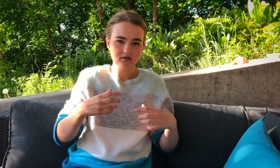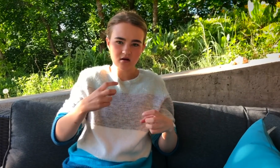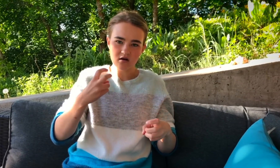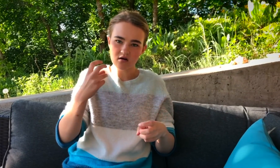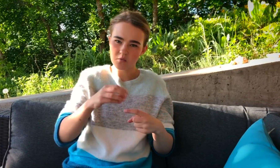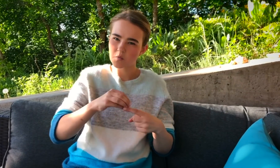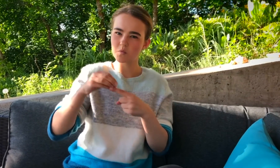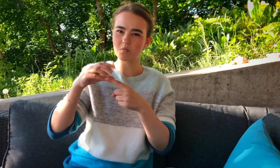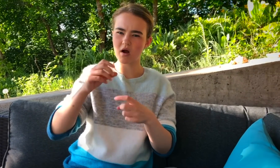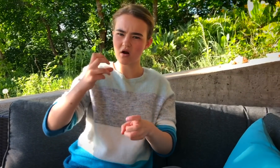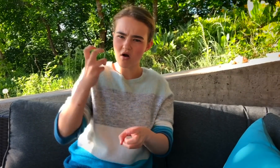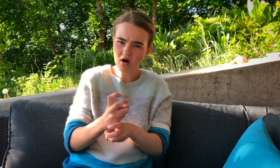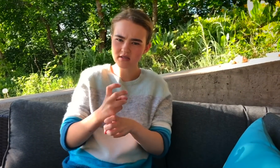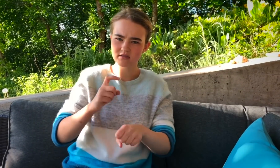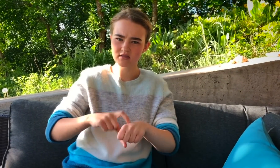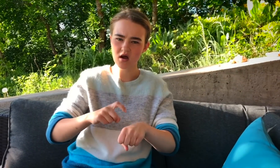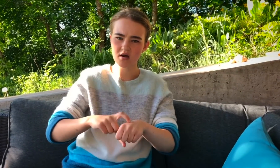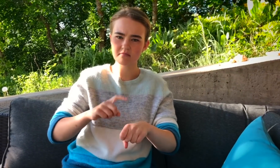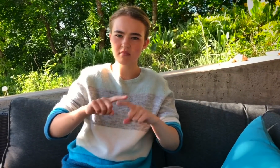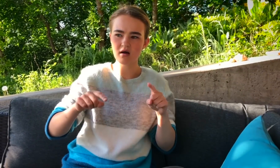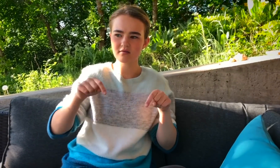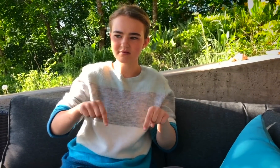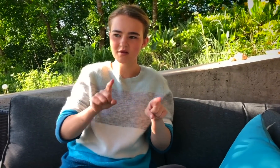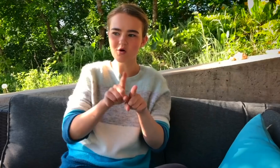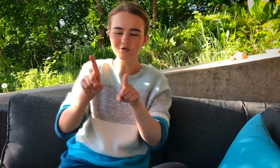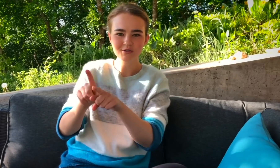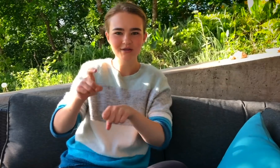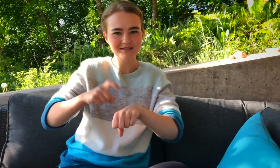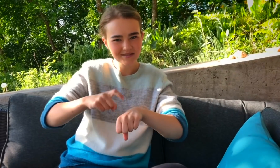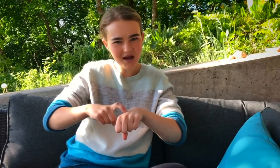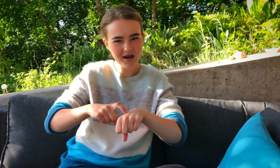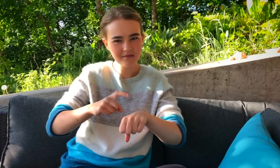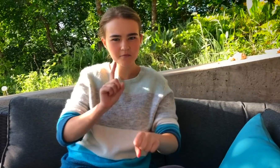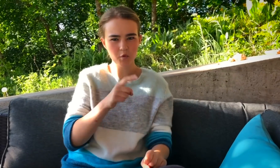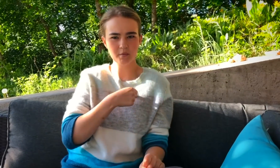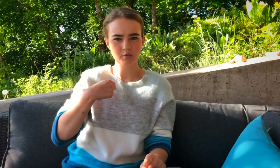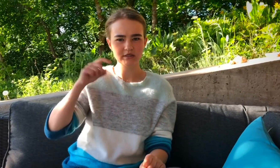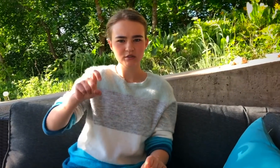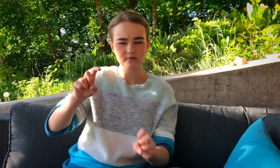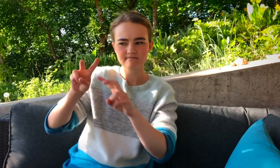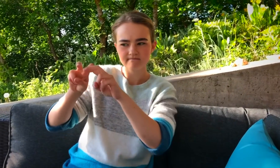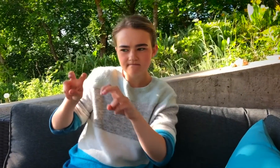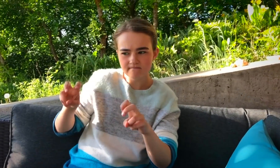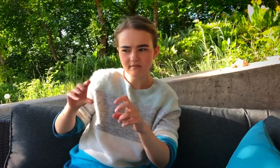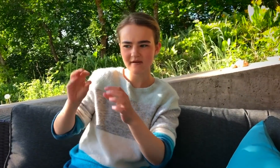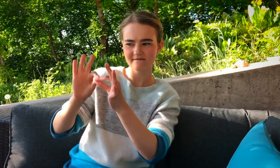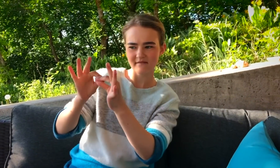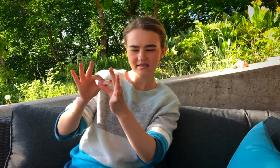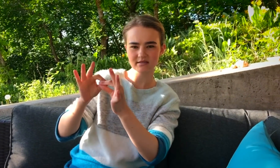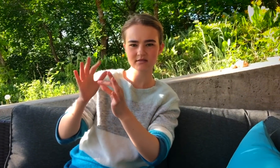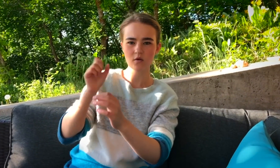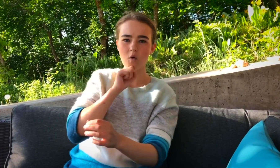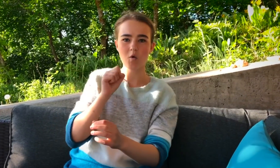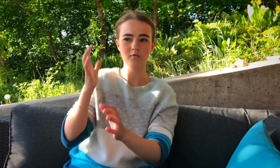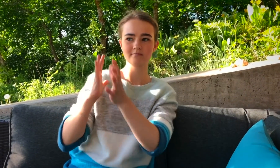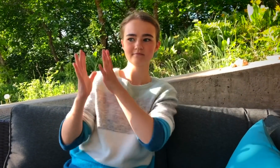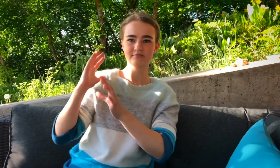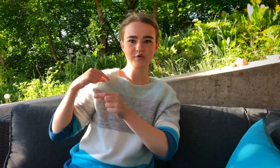THIS IS A UNIQUE AND DIFFICULT TIME, BUT IT'S ALSO A TIME WHEN WE NEED TO EXAMINE AND FIX